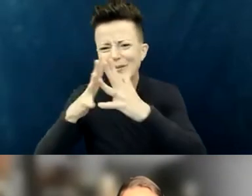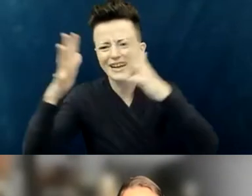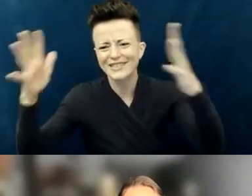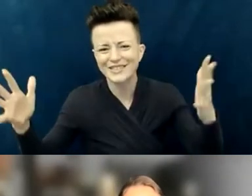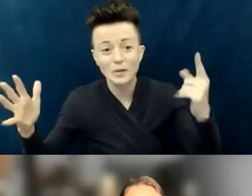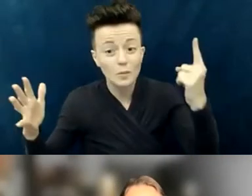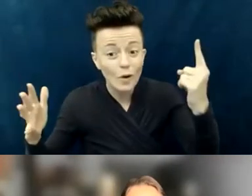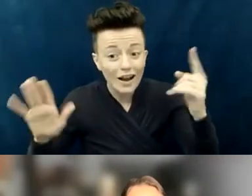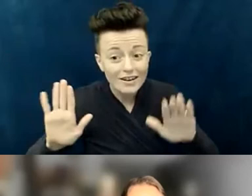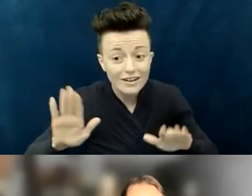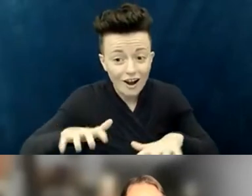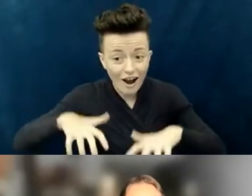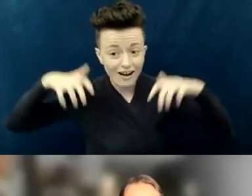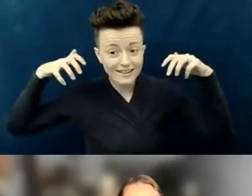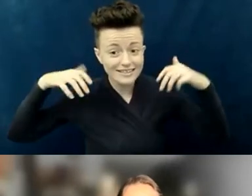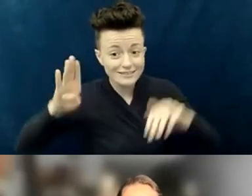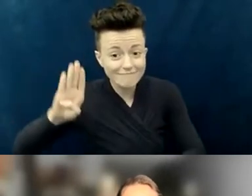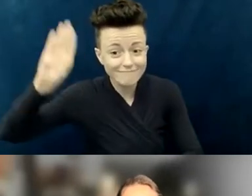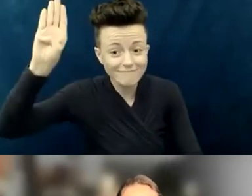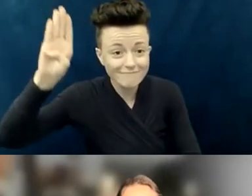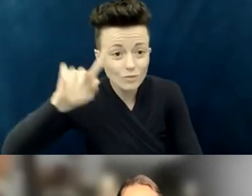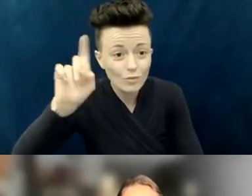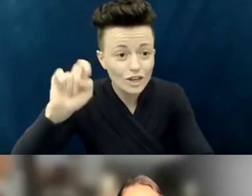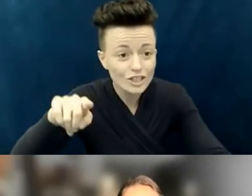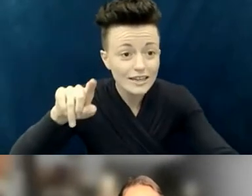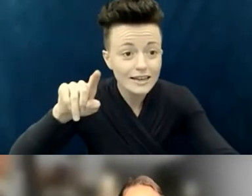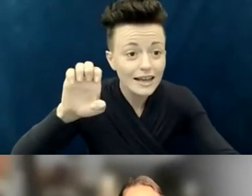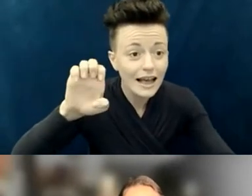so I'm wondering if, Elly, you would be willing to unmute ask your question?